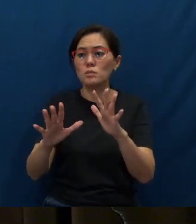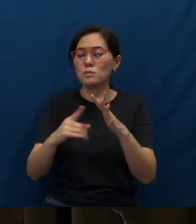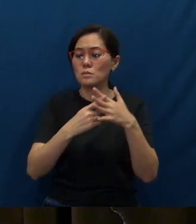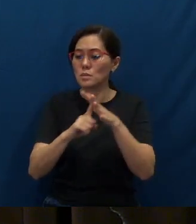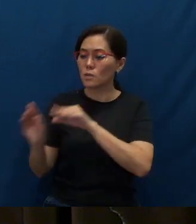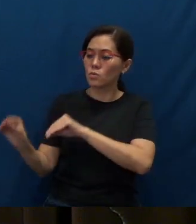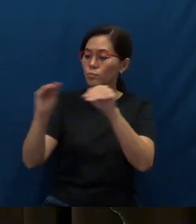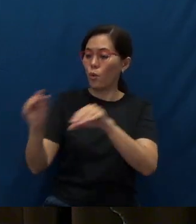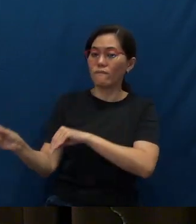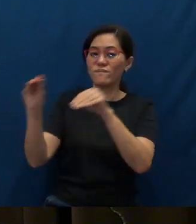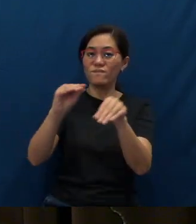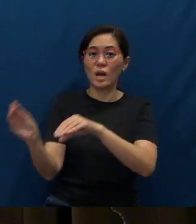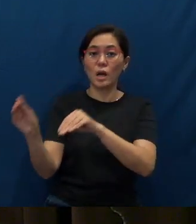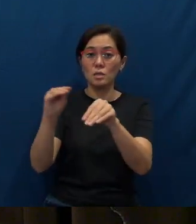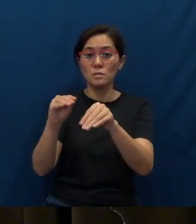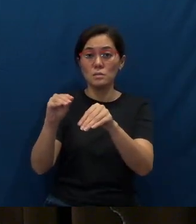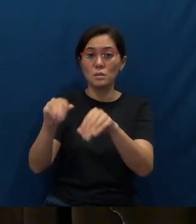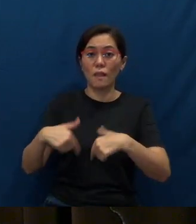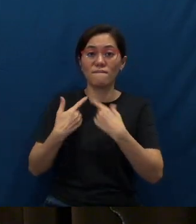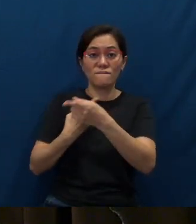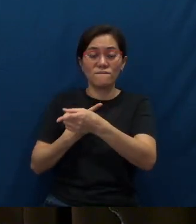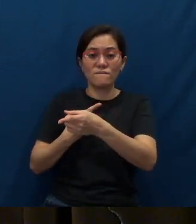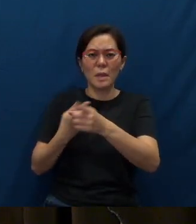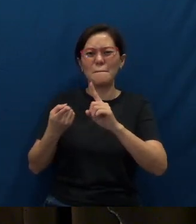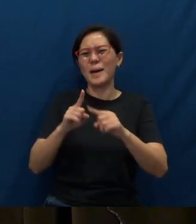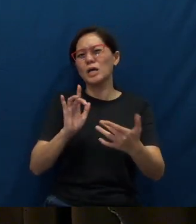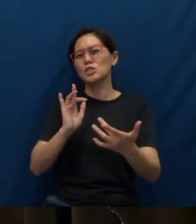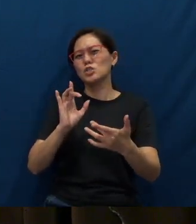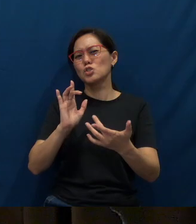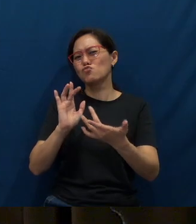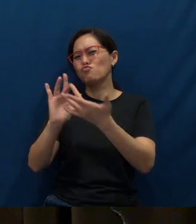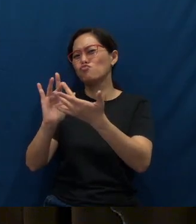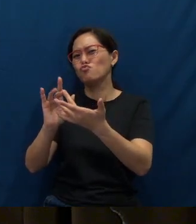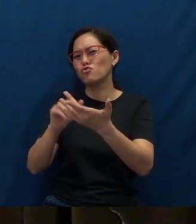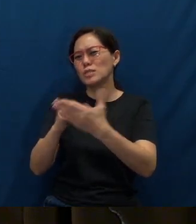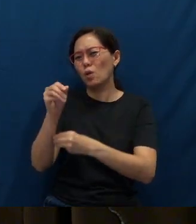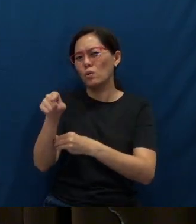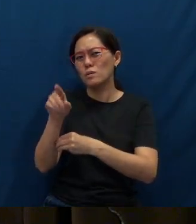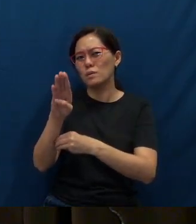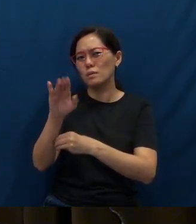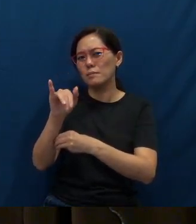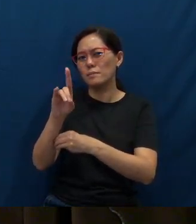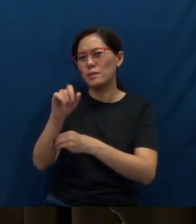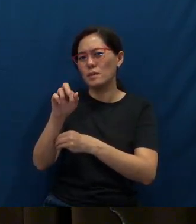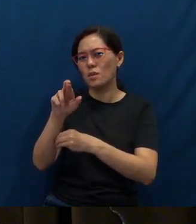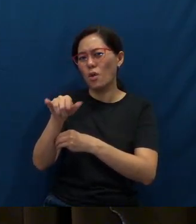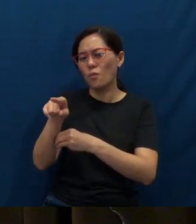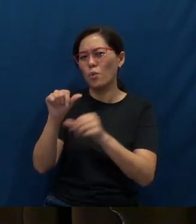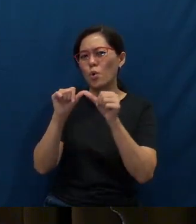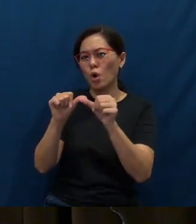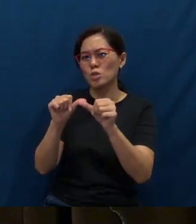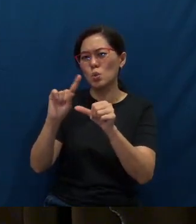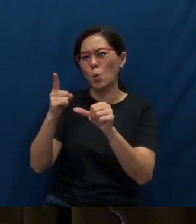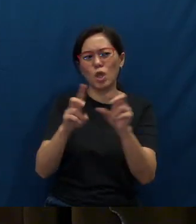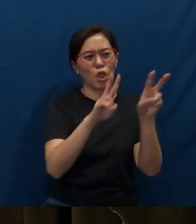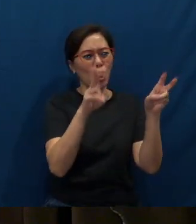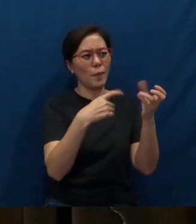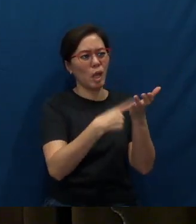But church, reaching out to Bidadari will continue to remain just a topic of discussion,